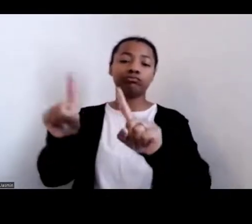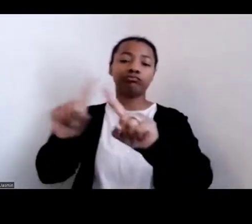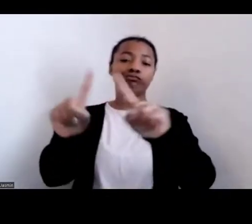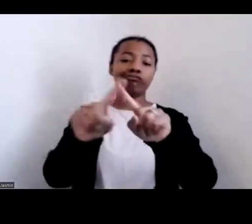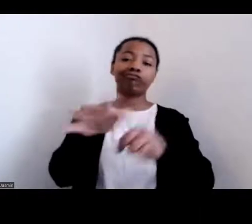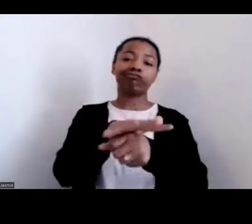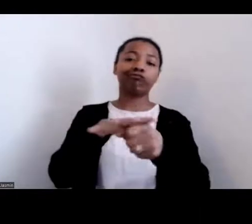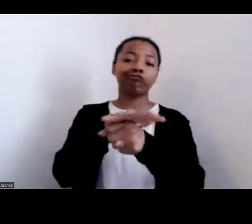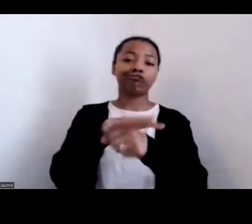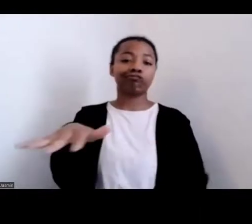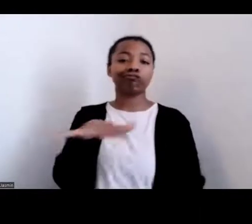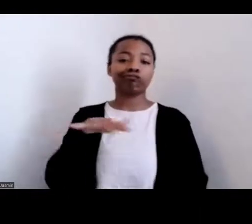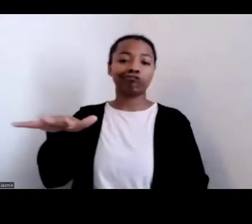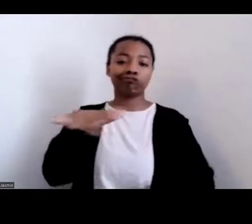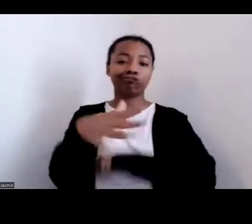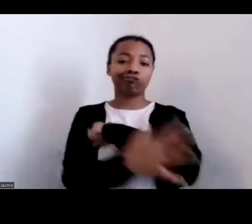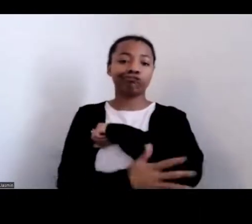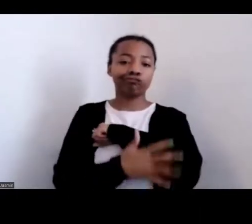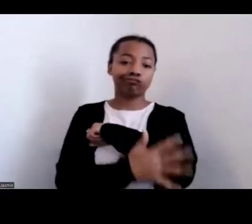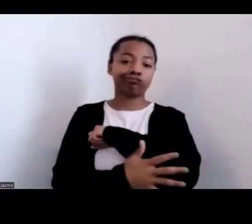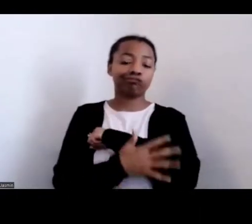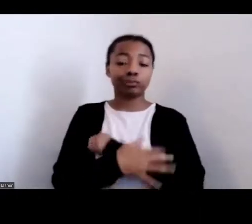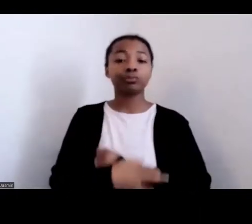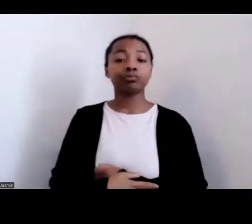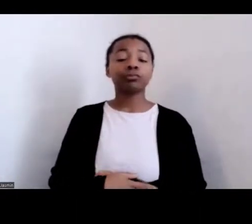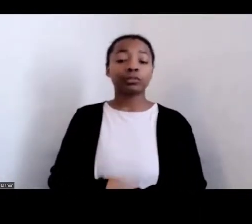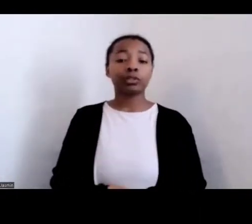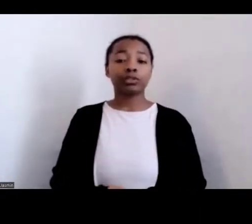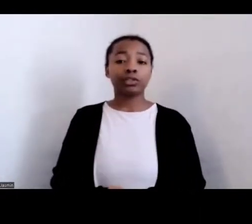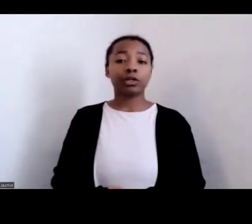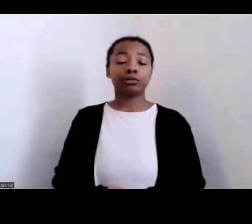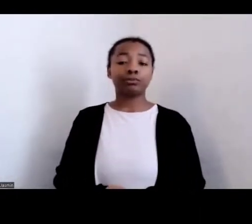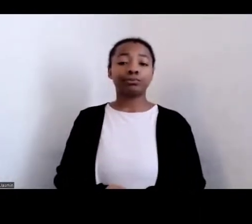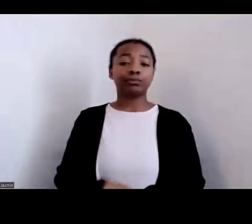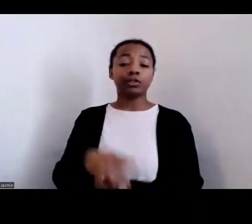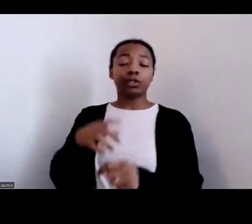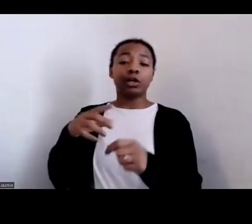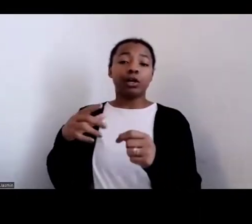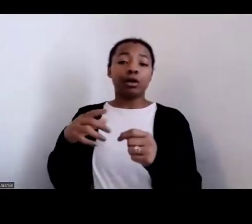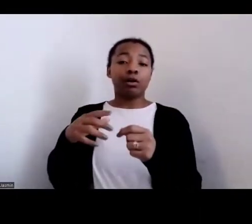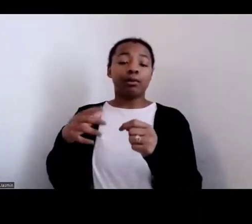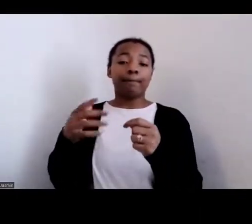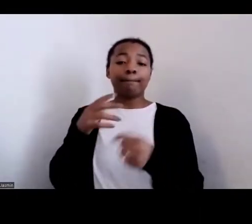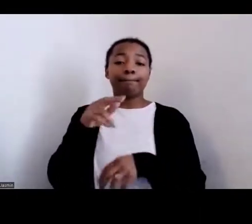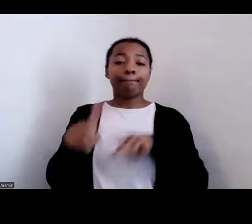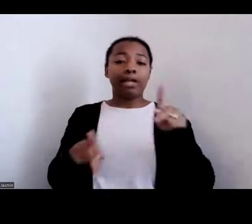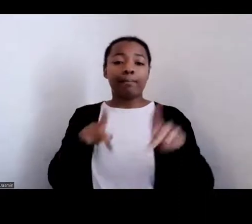formal intermingling not just of cultures, but of lifeways and of